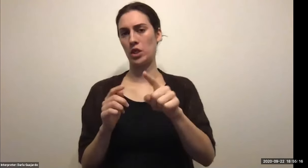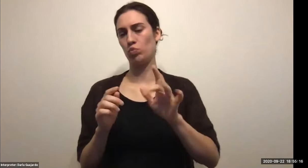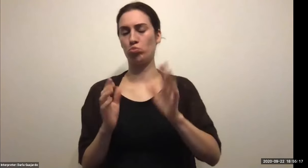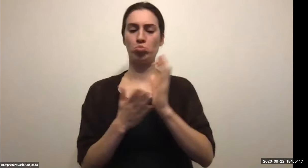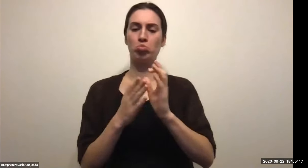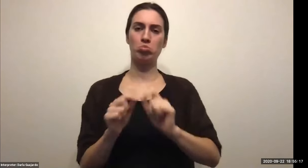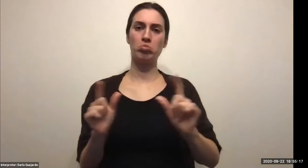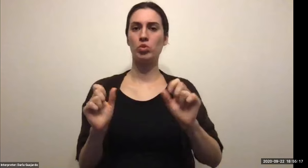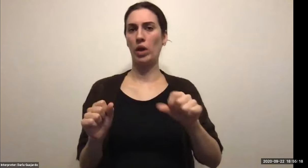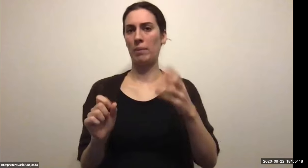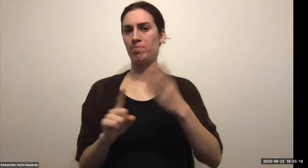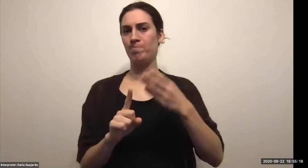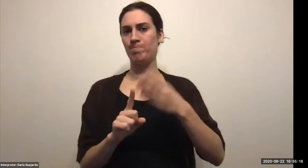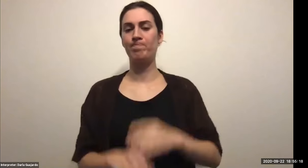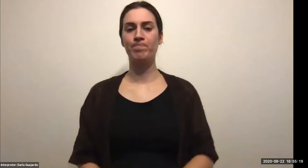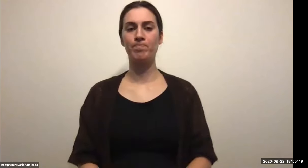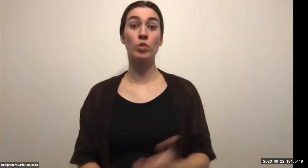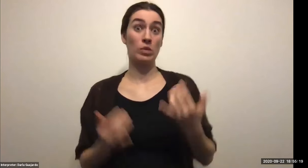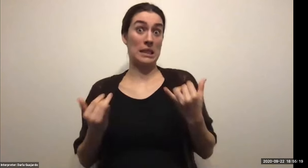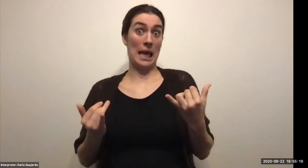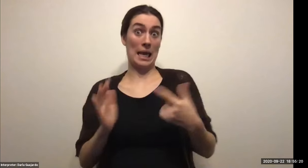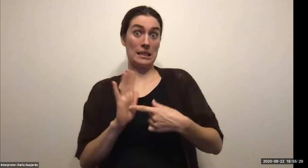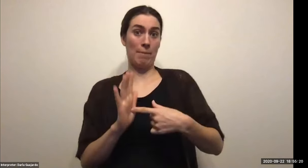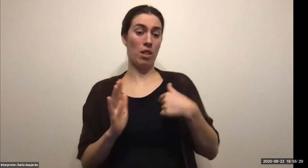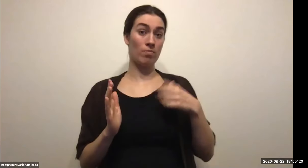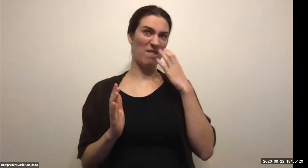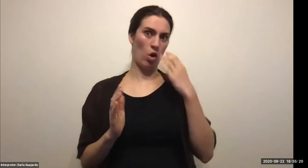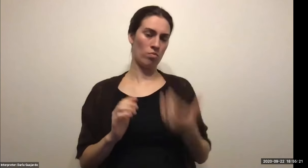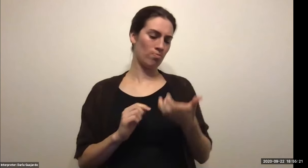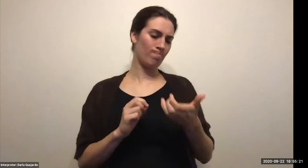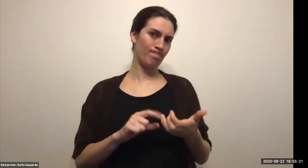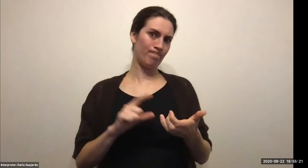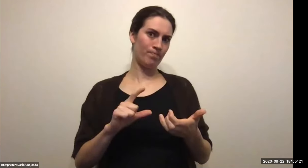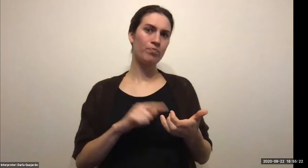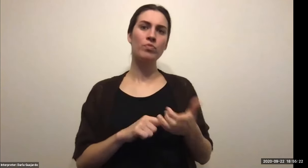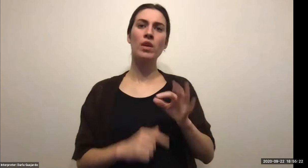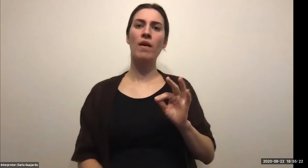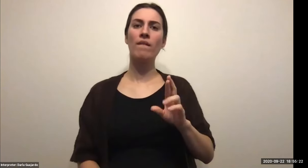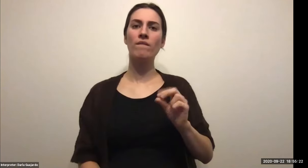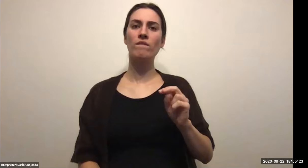Jeremy Wu (RIT Student): Going twice. Keith Wolling: Jeremy said bashful group. Jeremy Wu (RIT Student): Why Keith Wolling: Are they shy bashful.